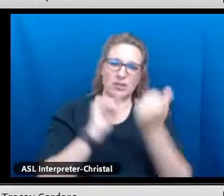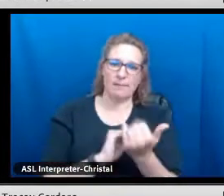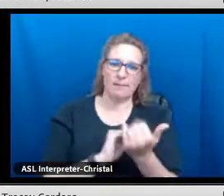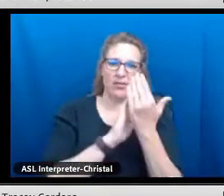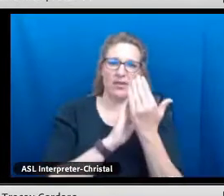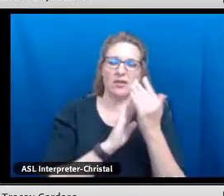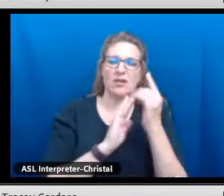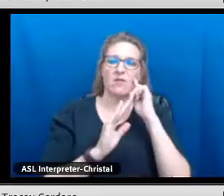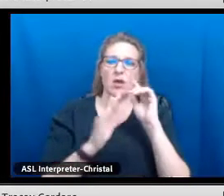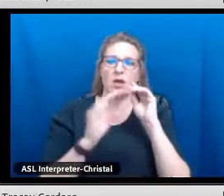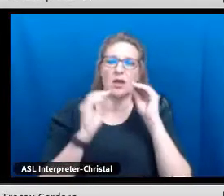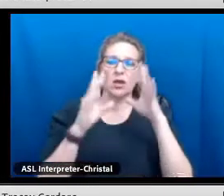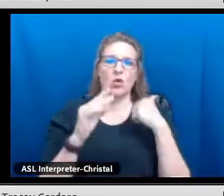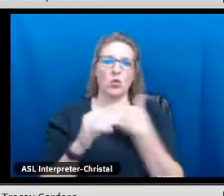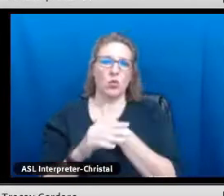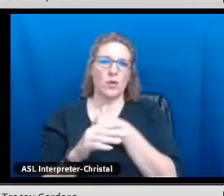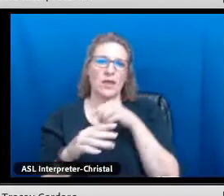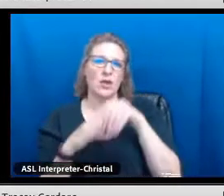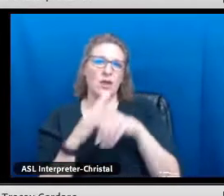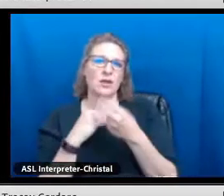pedagogy to do education.